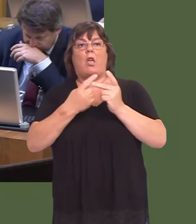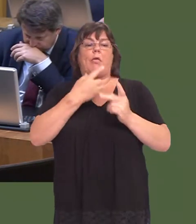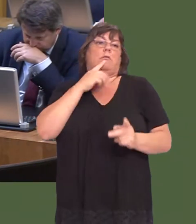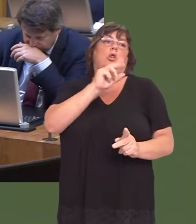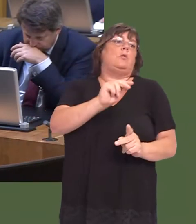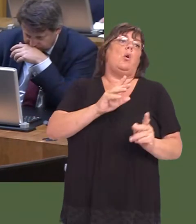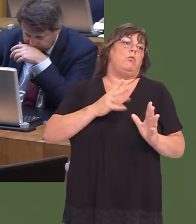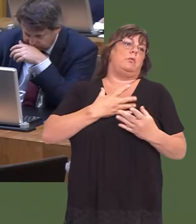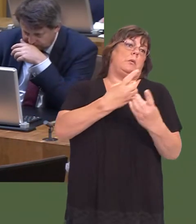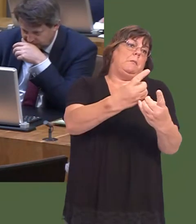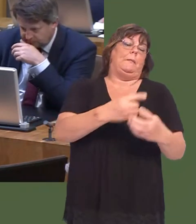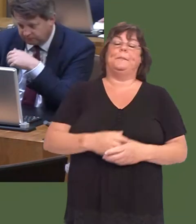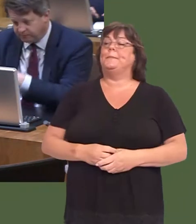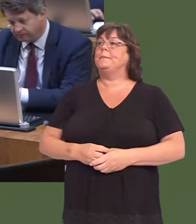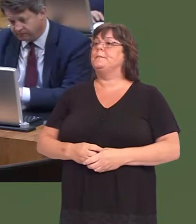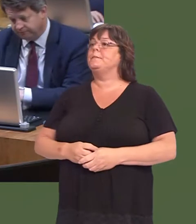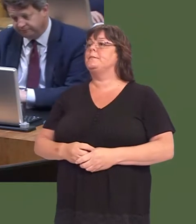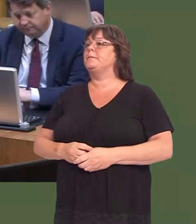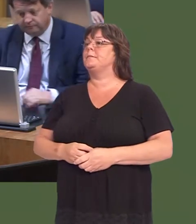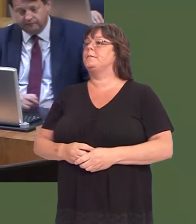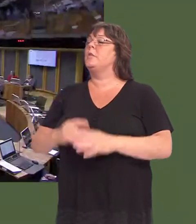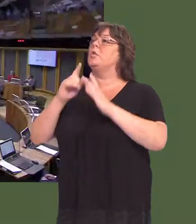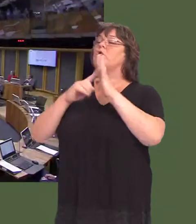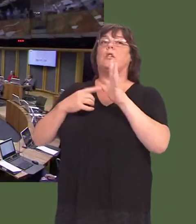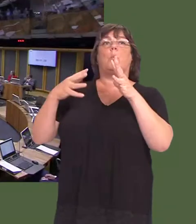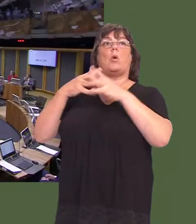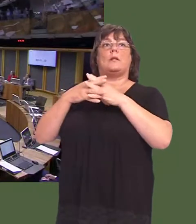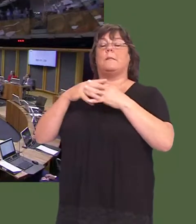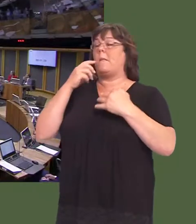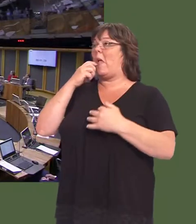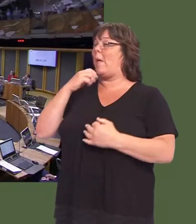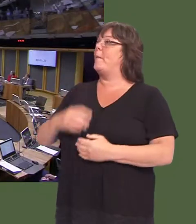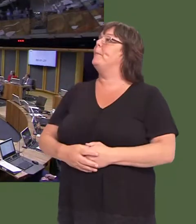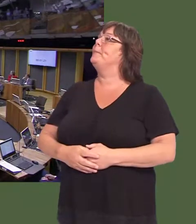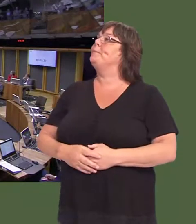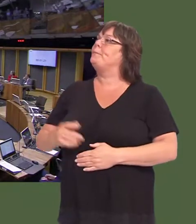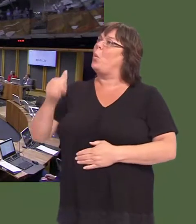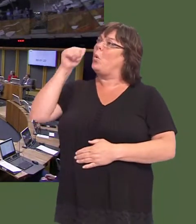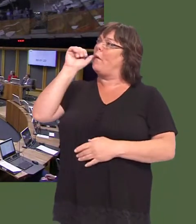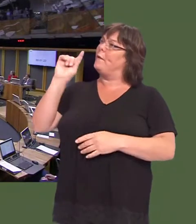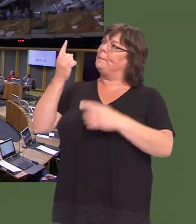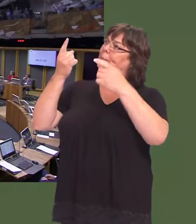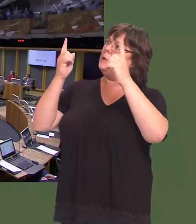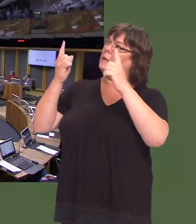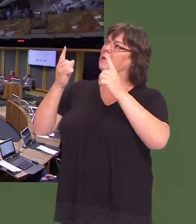Joyce Watson: We all know, First Minister, that the only way that you can deliver any